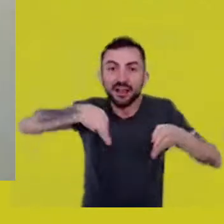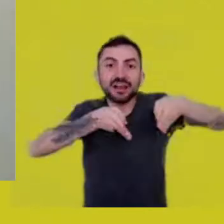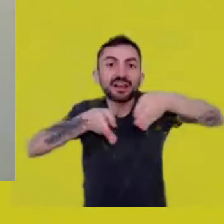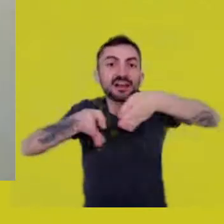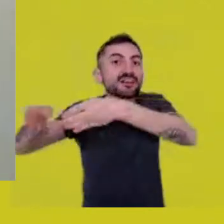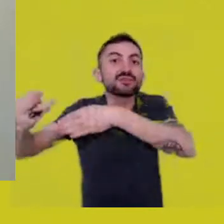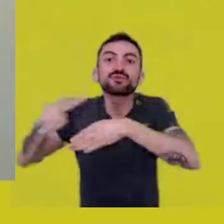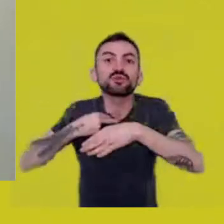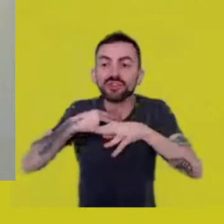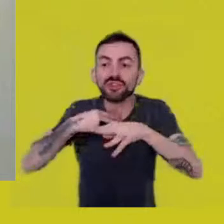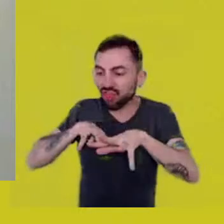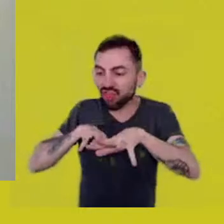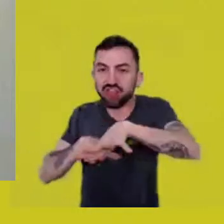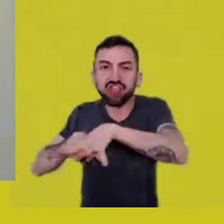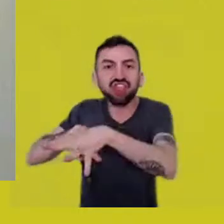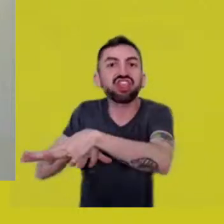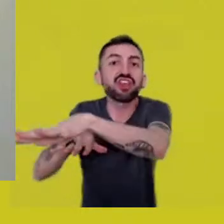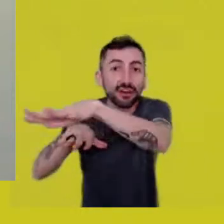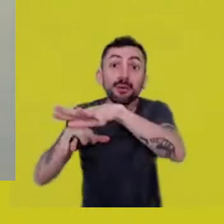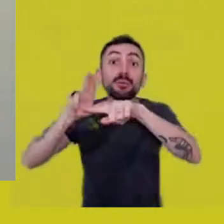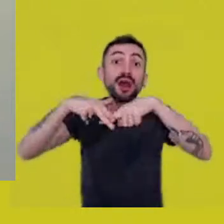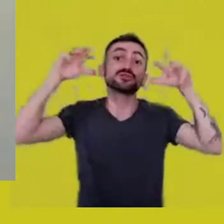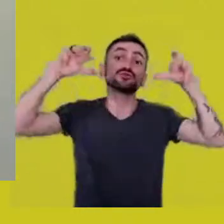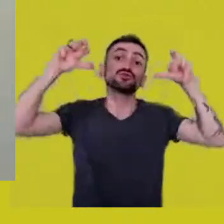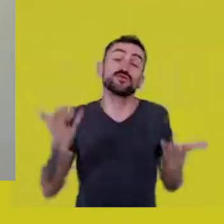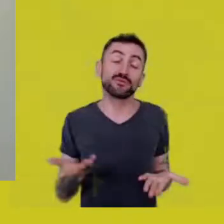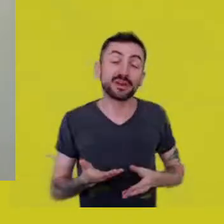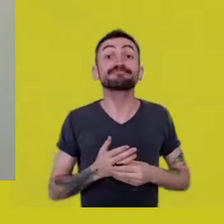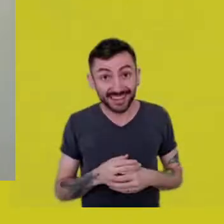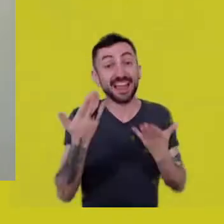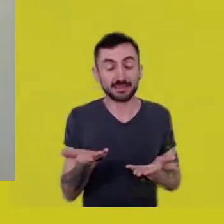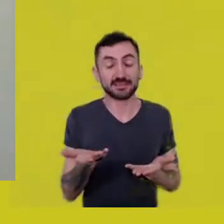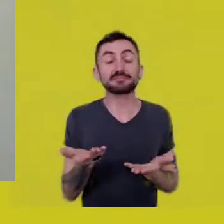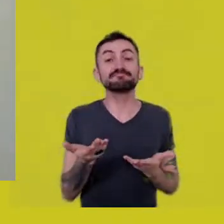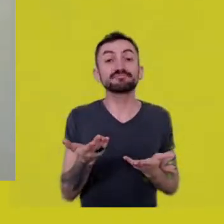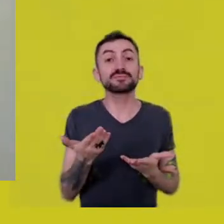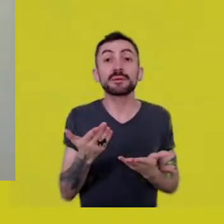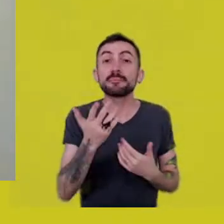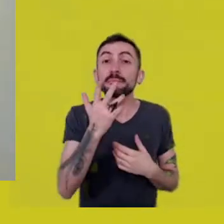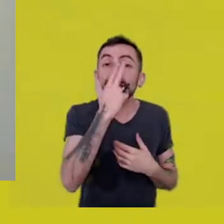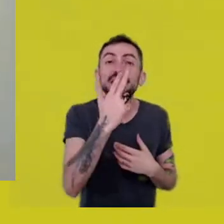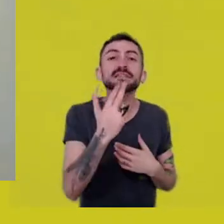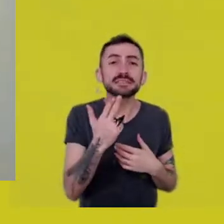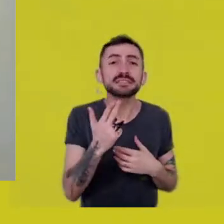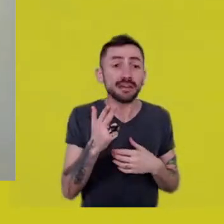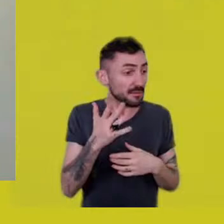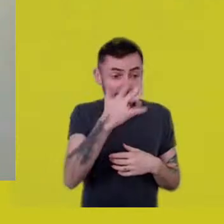It created such a confidence and affection among those people